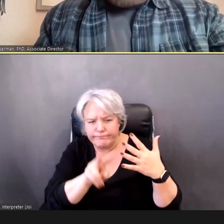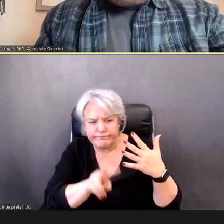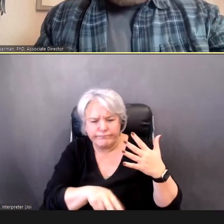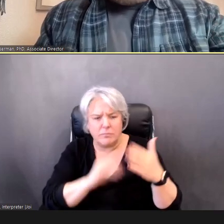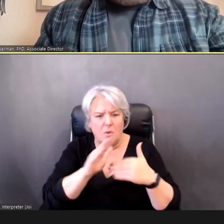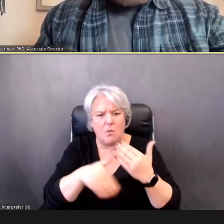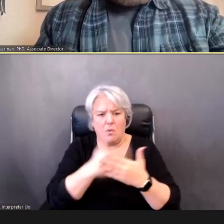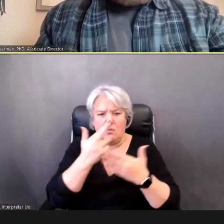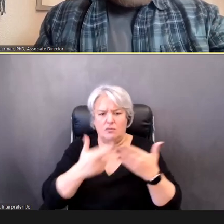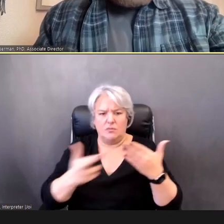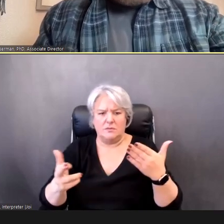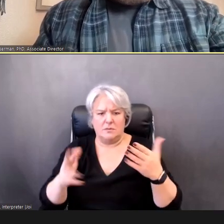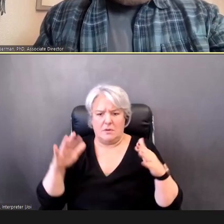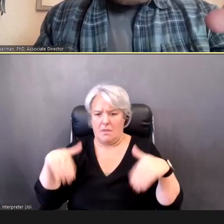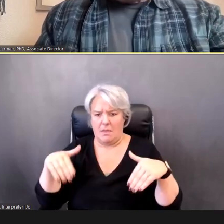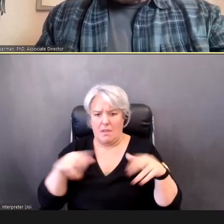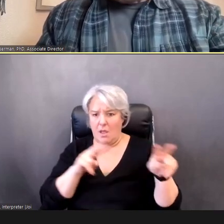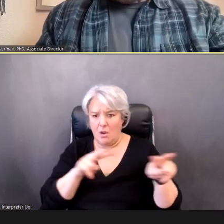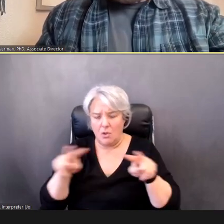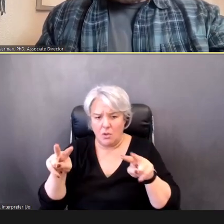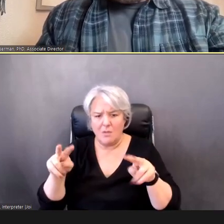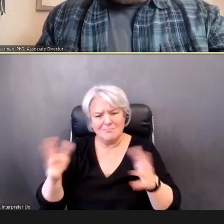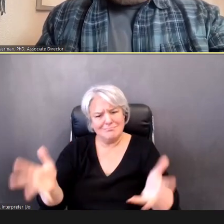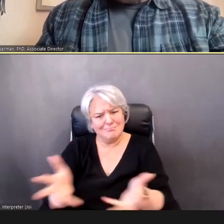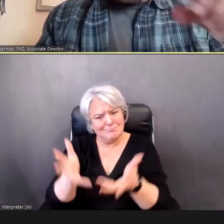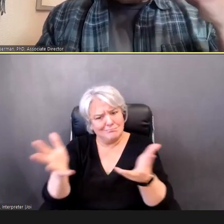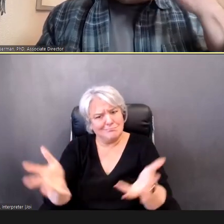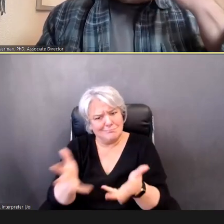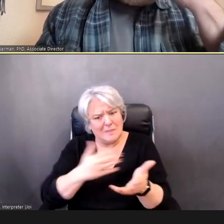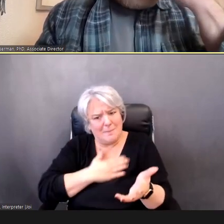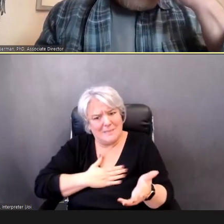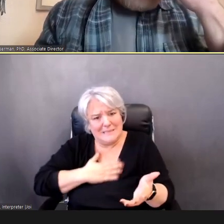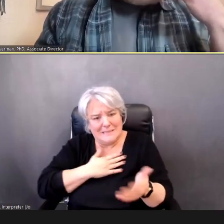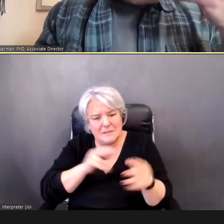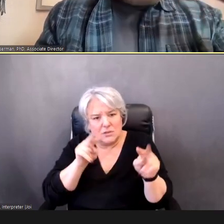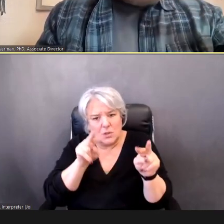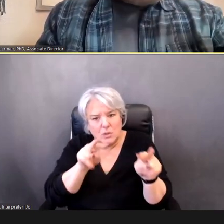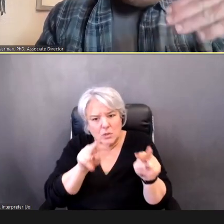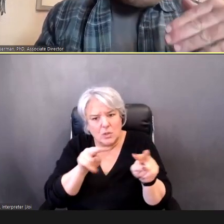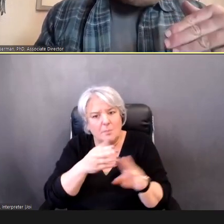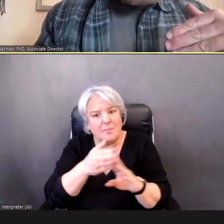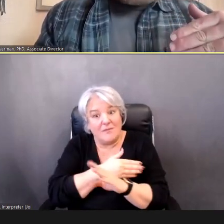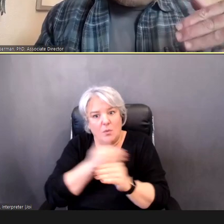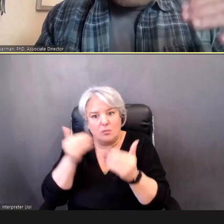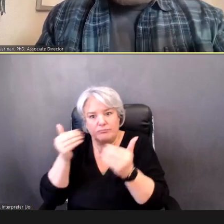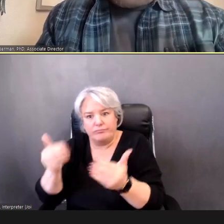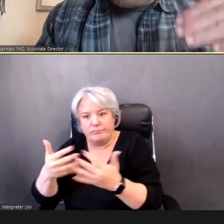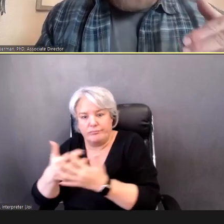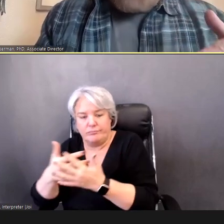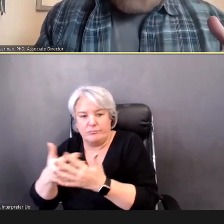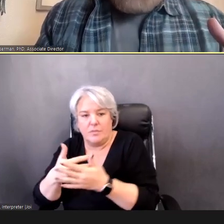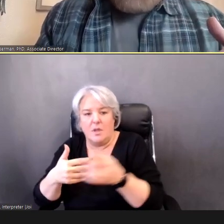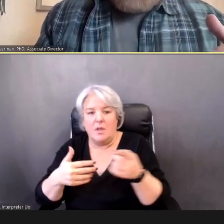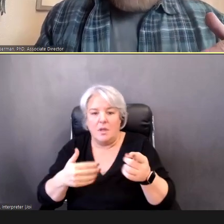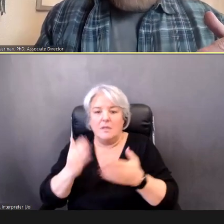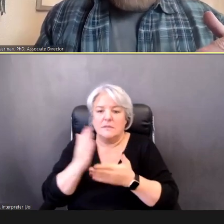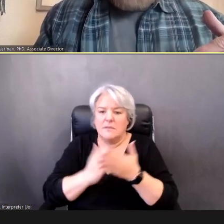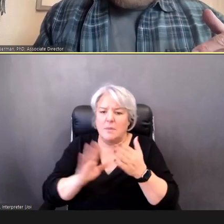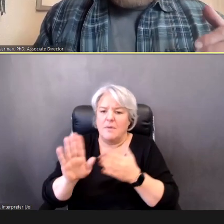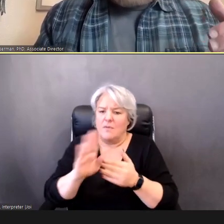here, we encourage you to do that, because as we went through, you know, some of your questions, we realized, oh!